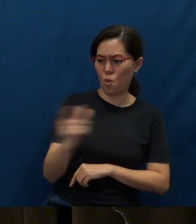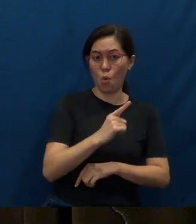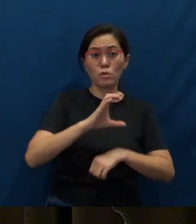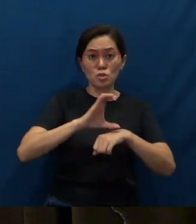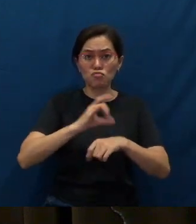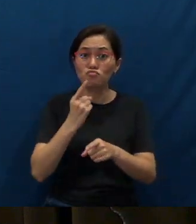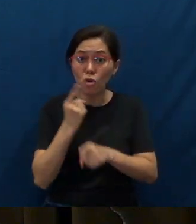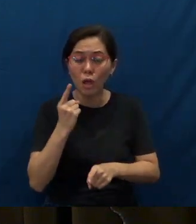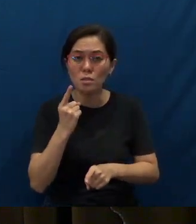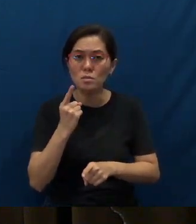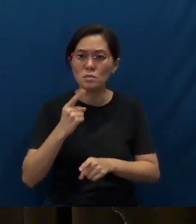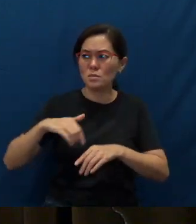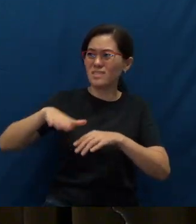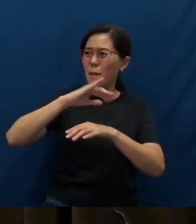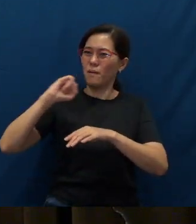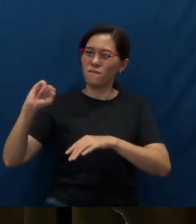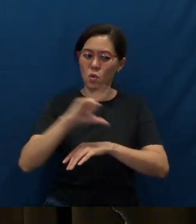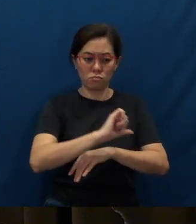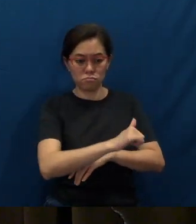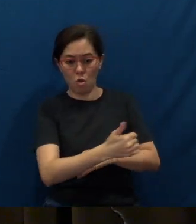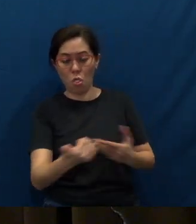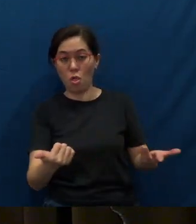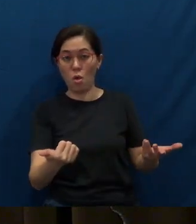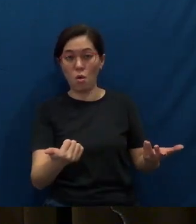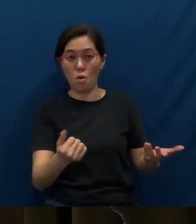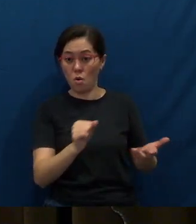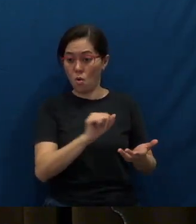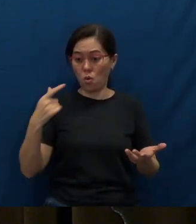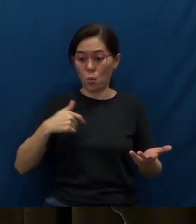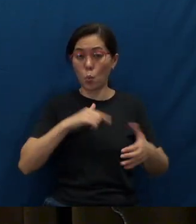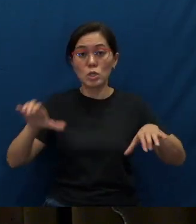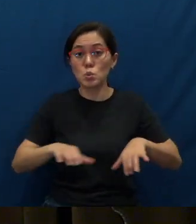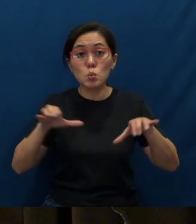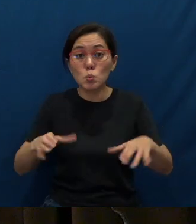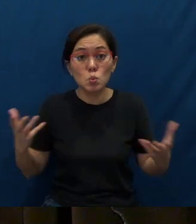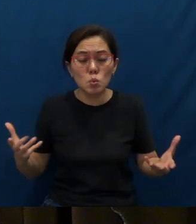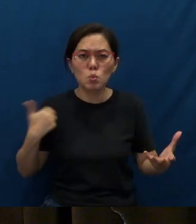That above all else, of all that we do, we are to reach out